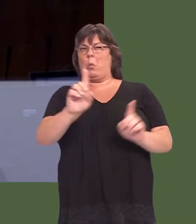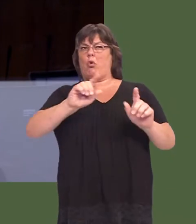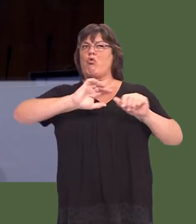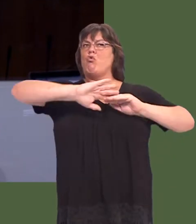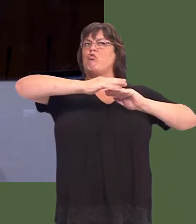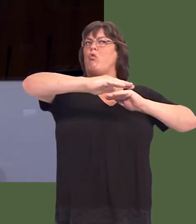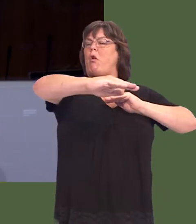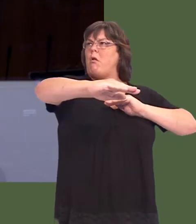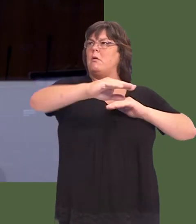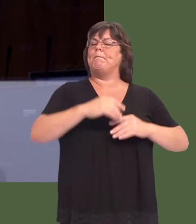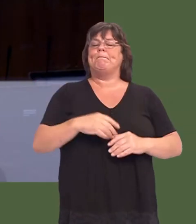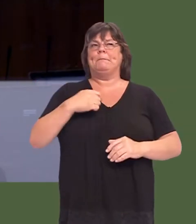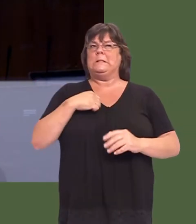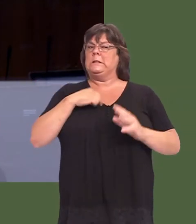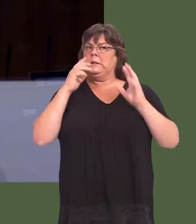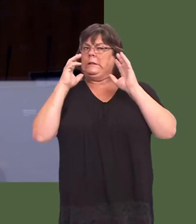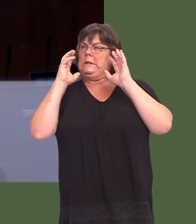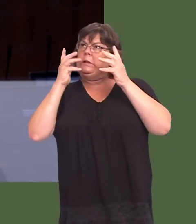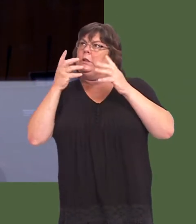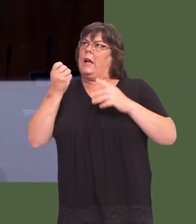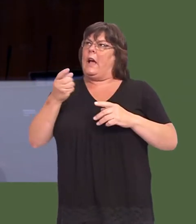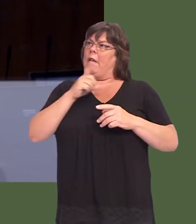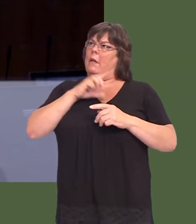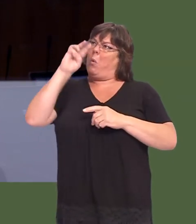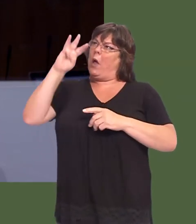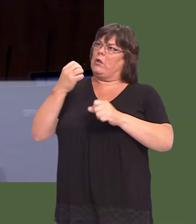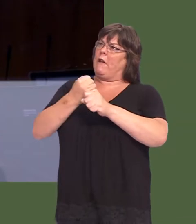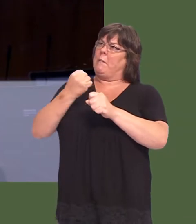I remain particularly concerned that the Welsh Government has not gone quite far enough in